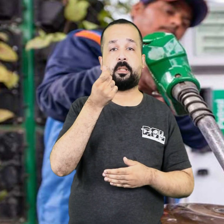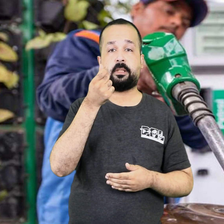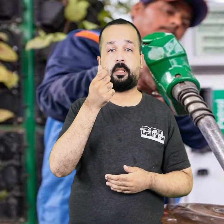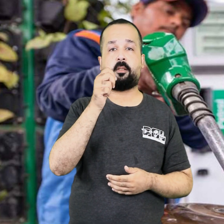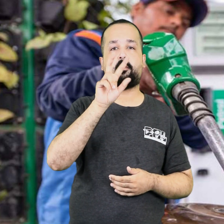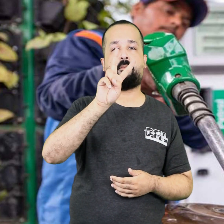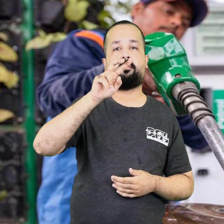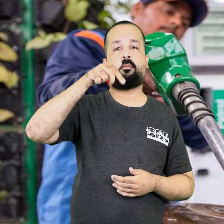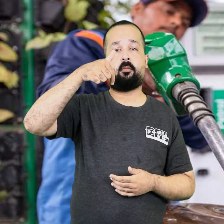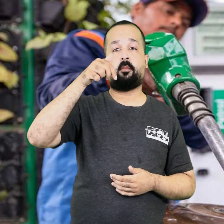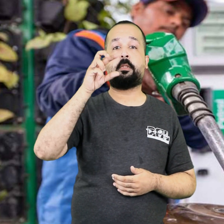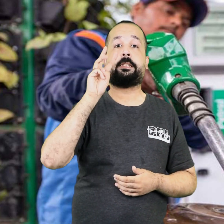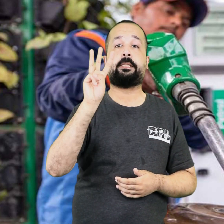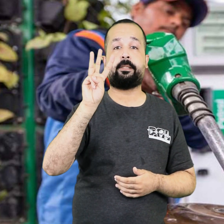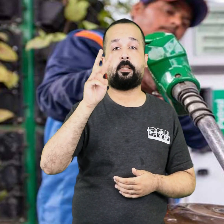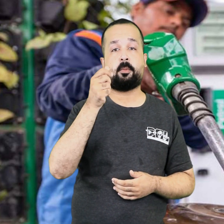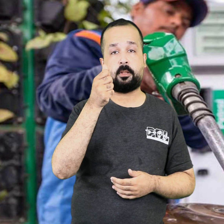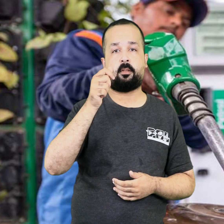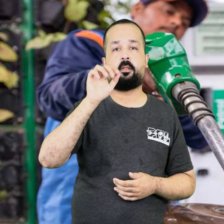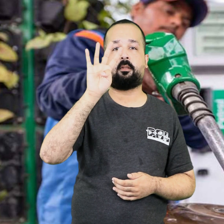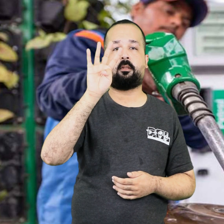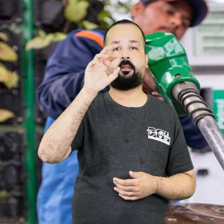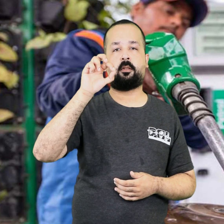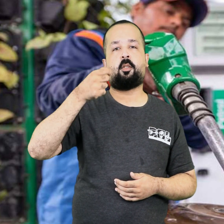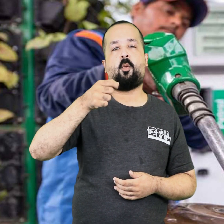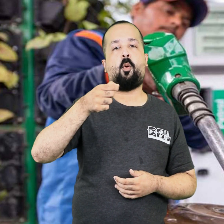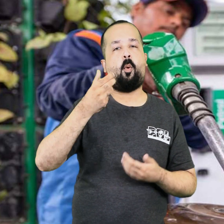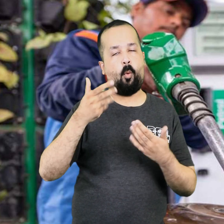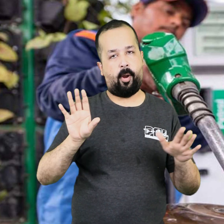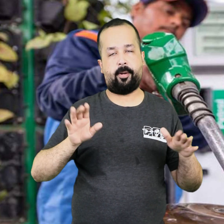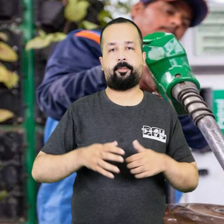while the latest price of diesel has become Rs 273.40 paise.